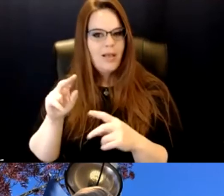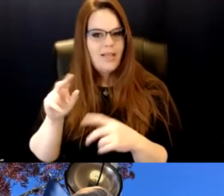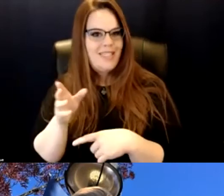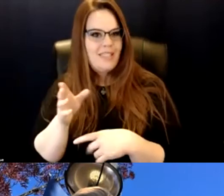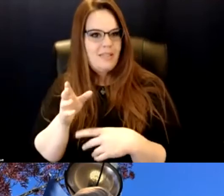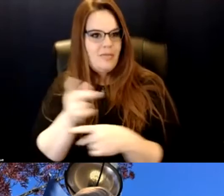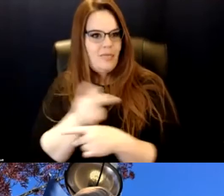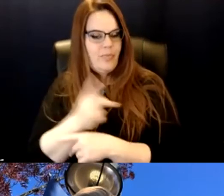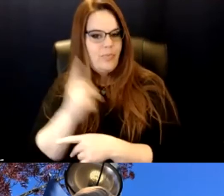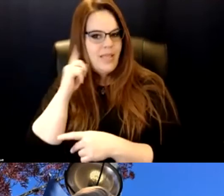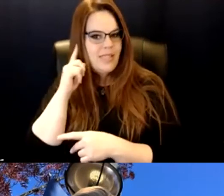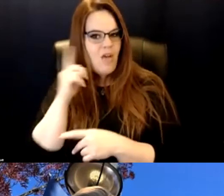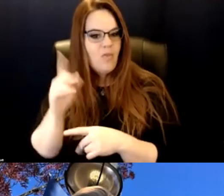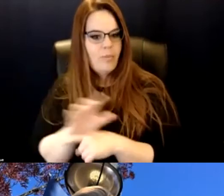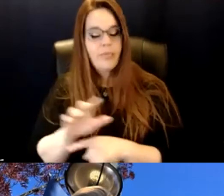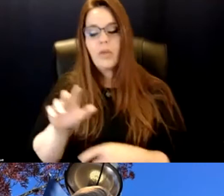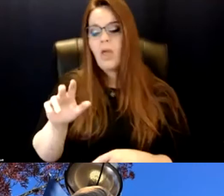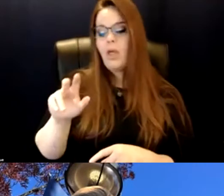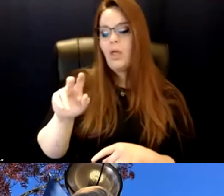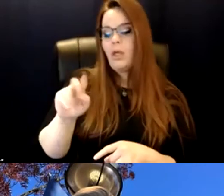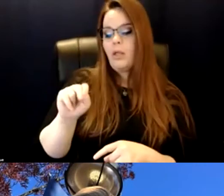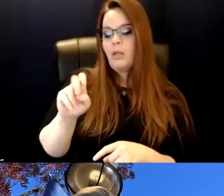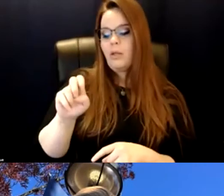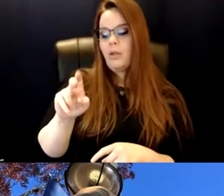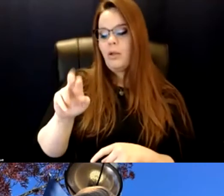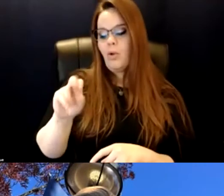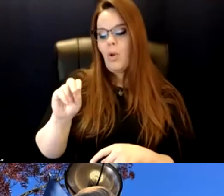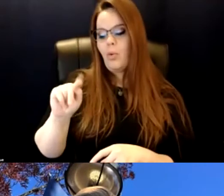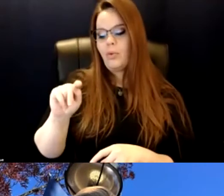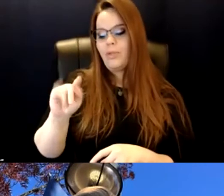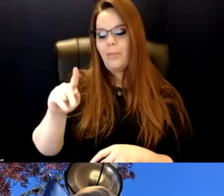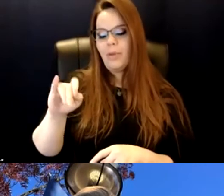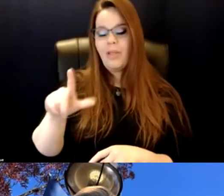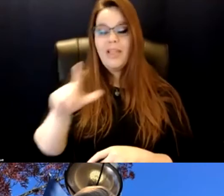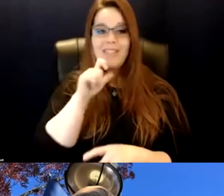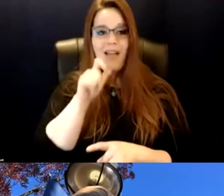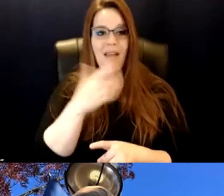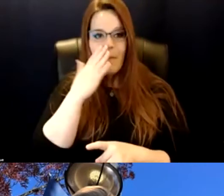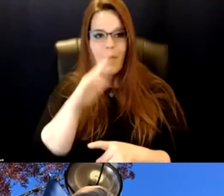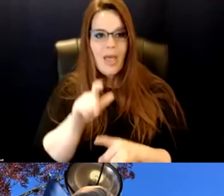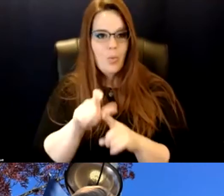Neurotypical isn't a bad word, but it makes neurotypical people feel uncomfortable to confront their privilege. Totally.